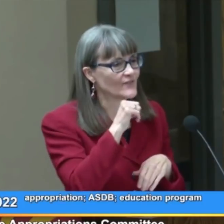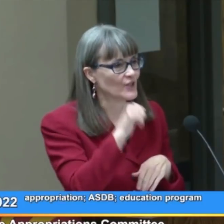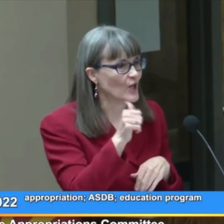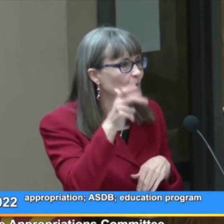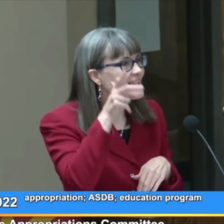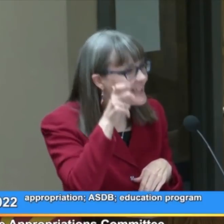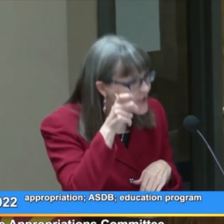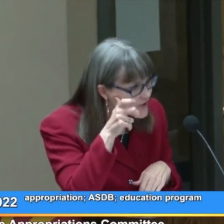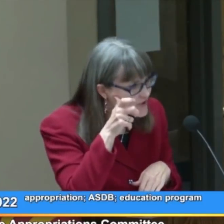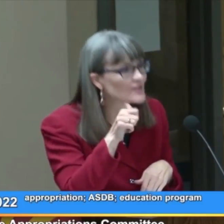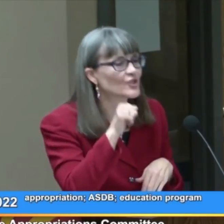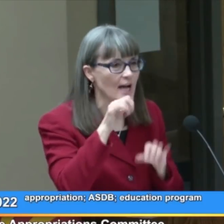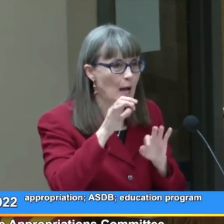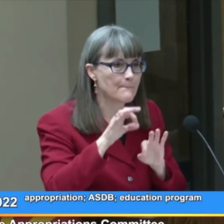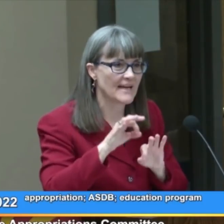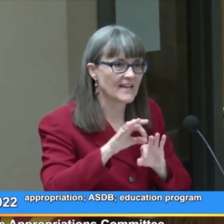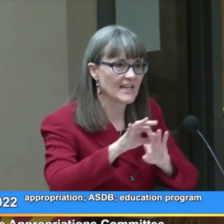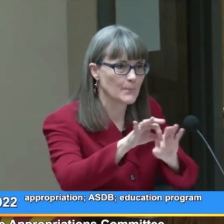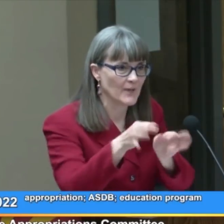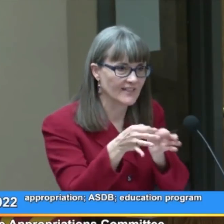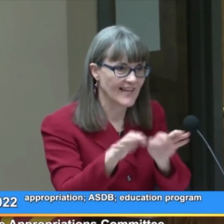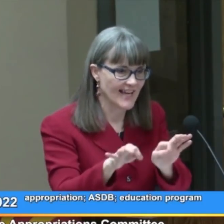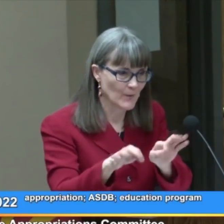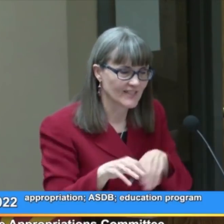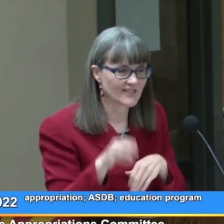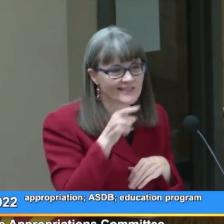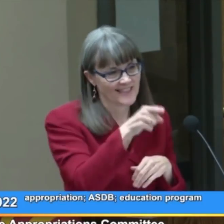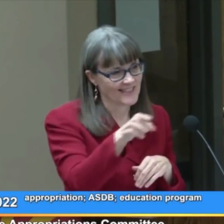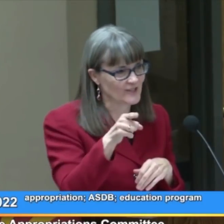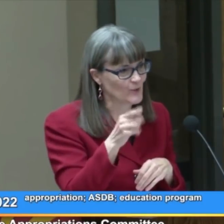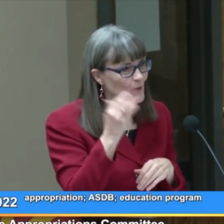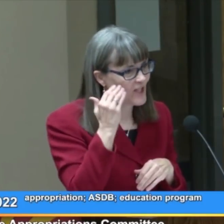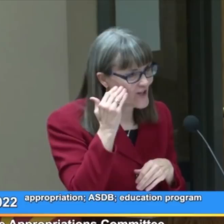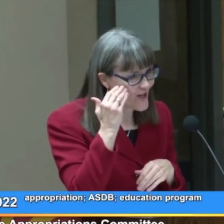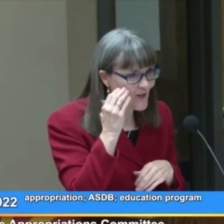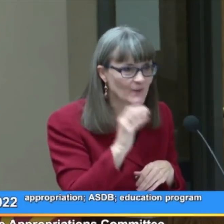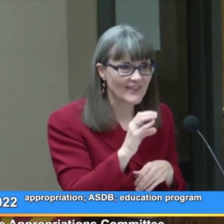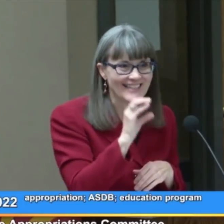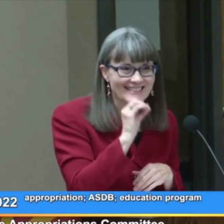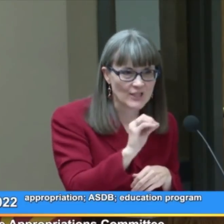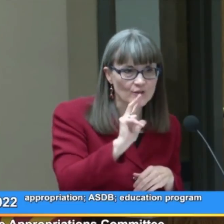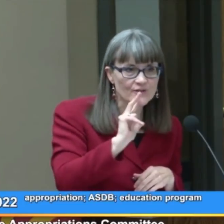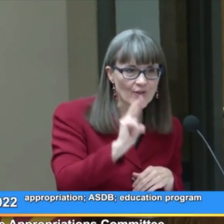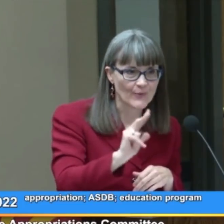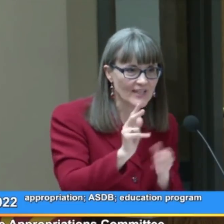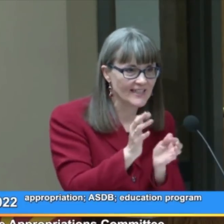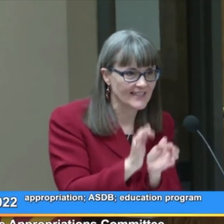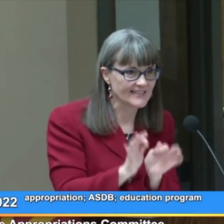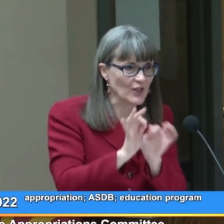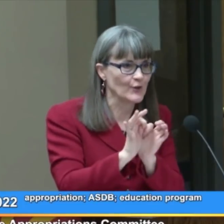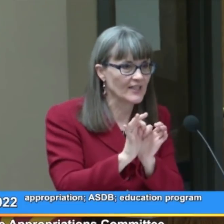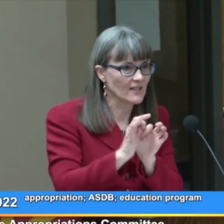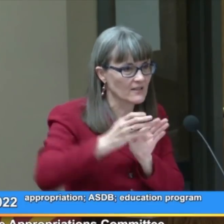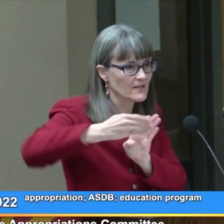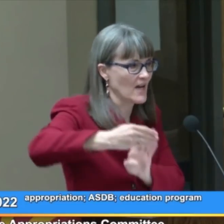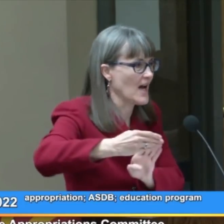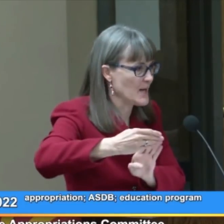If you don't hear, you're not picking up on language. And as you all know that 0-3 is a critical time period